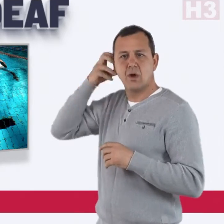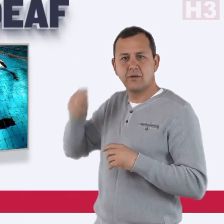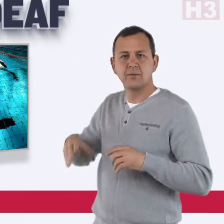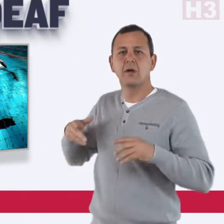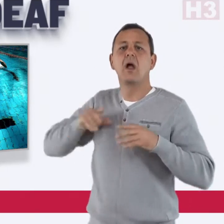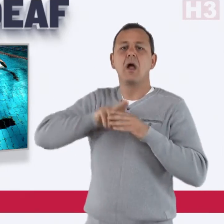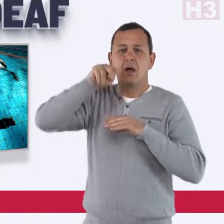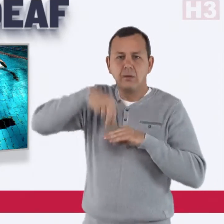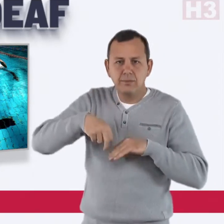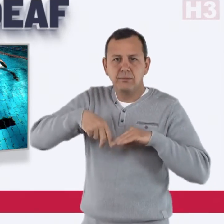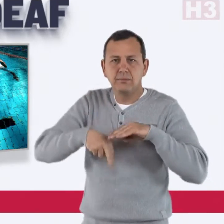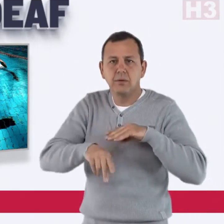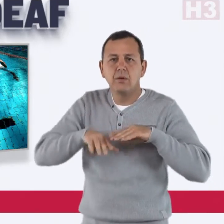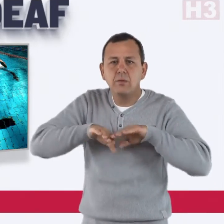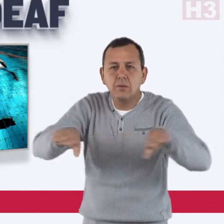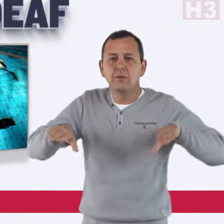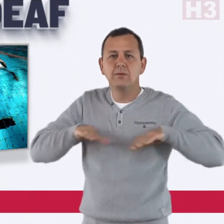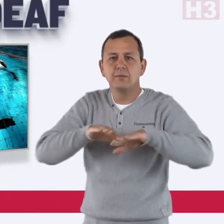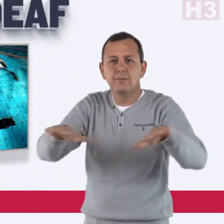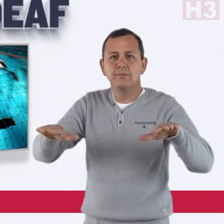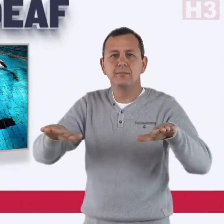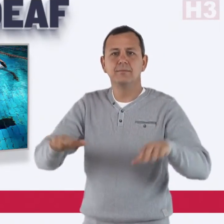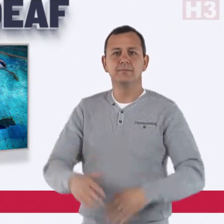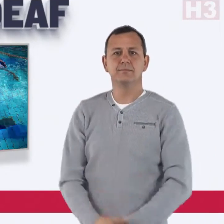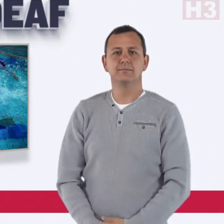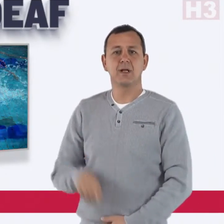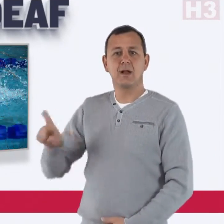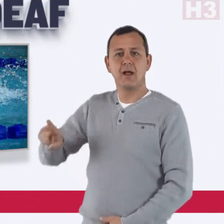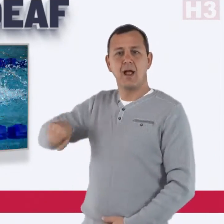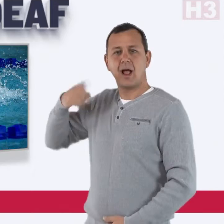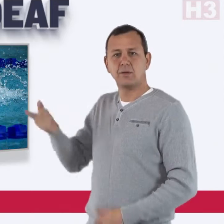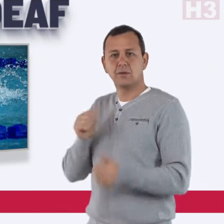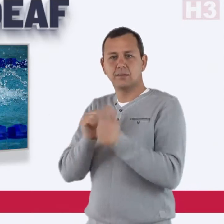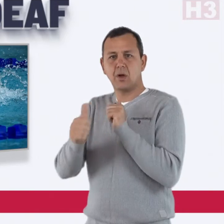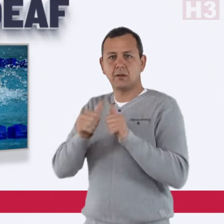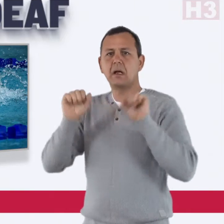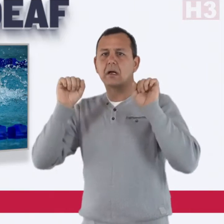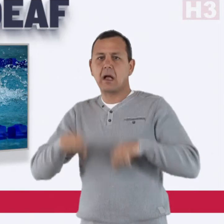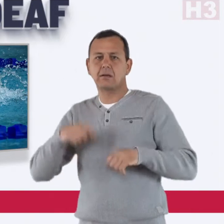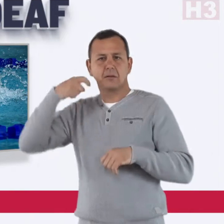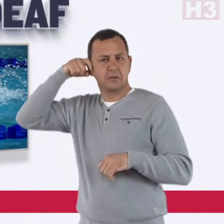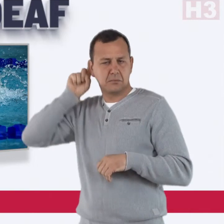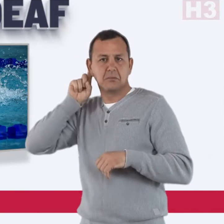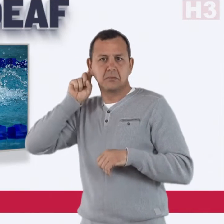water. In other sports she could keep them